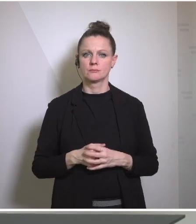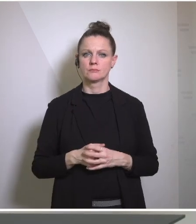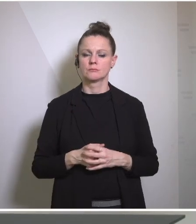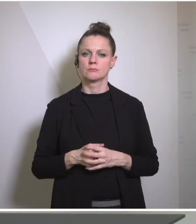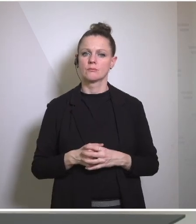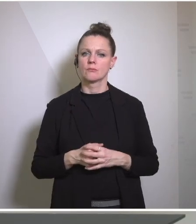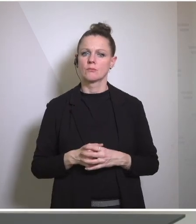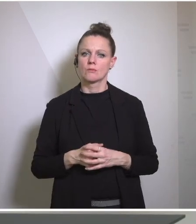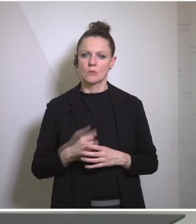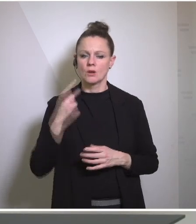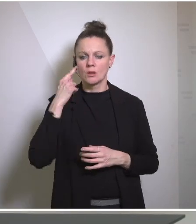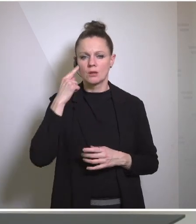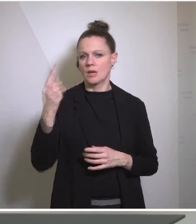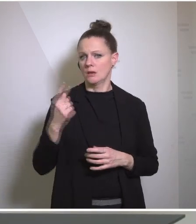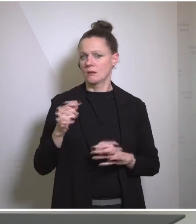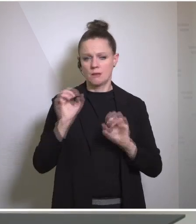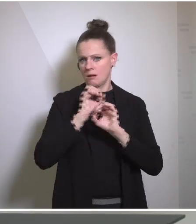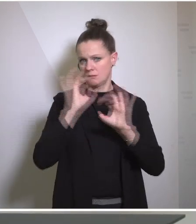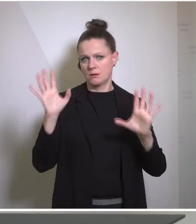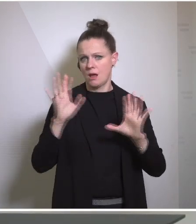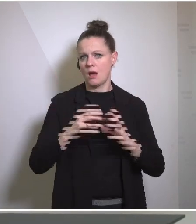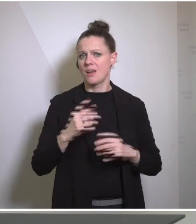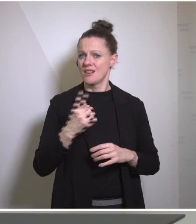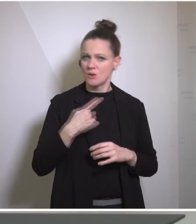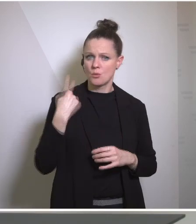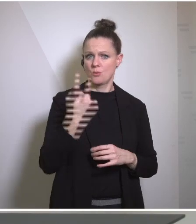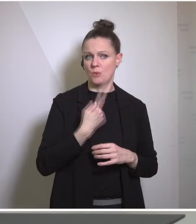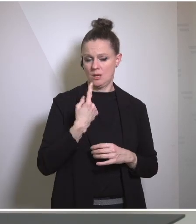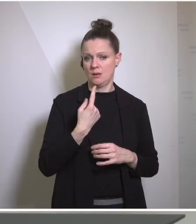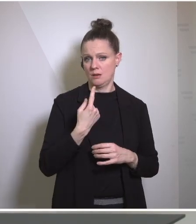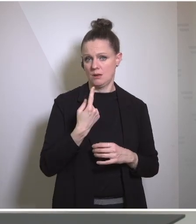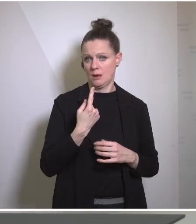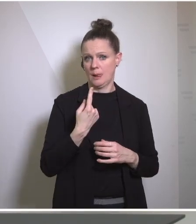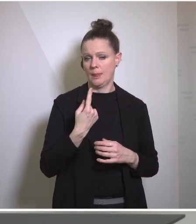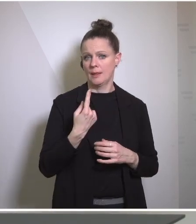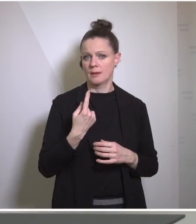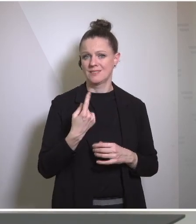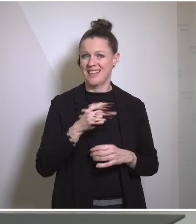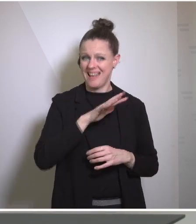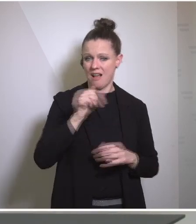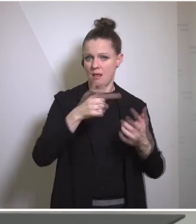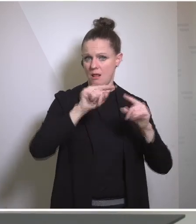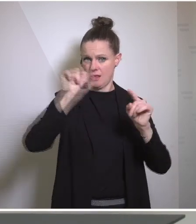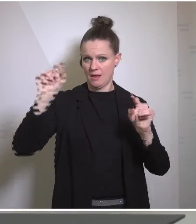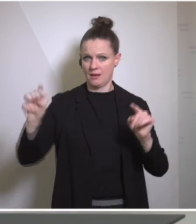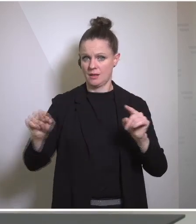but I think it's very clear what we - and by we I mean all of these countries plus more broadly,